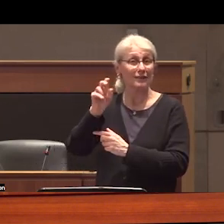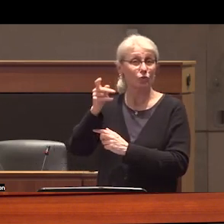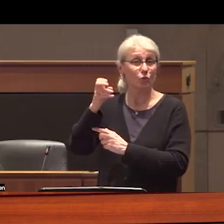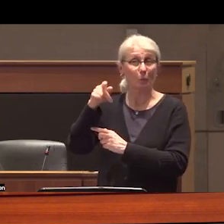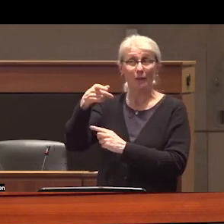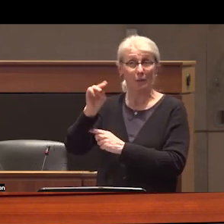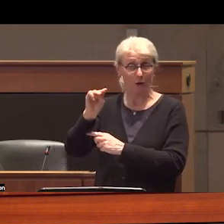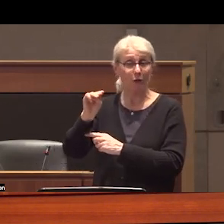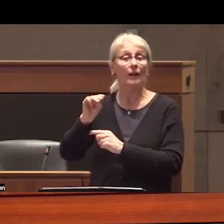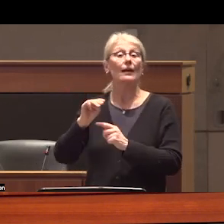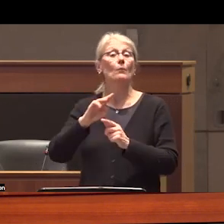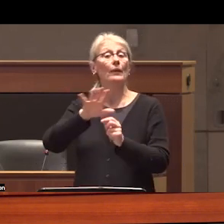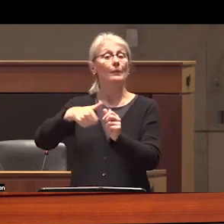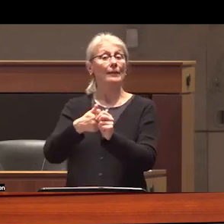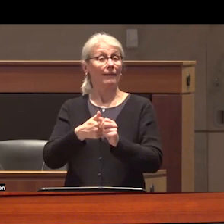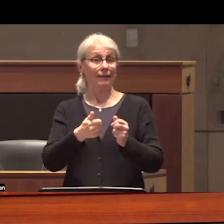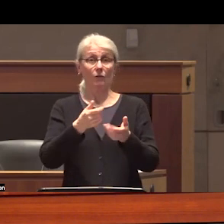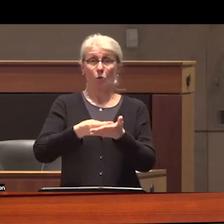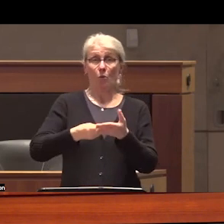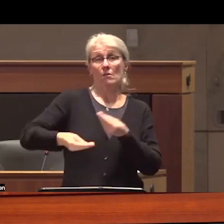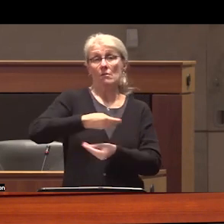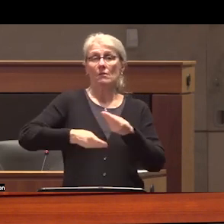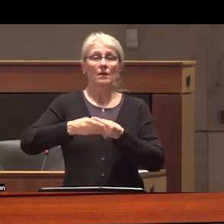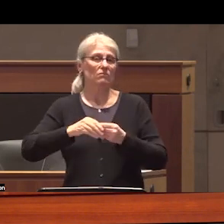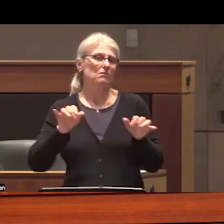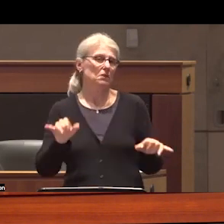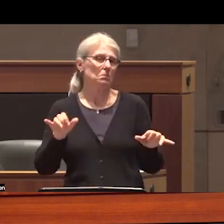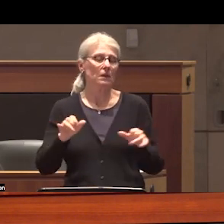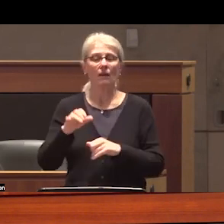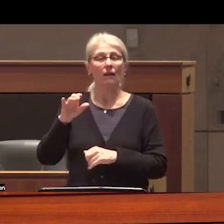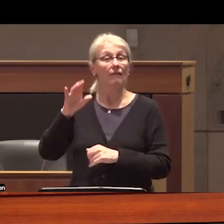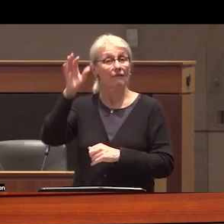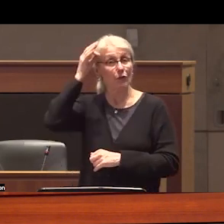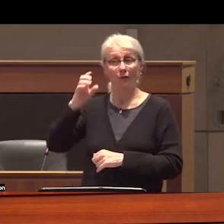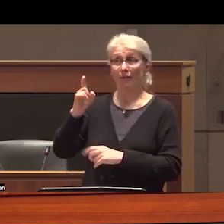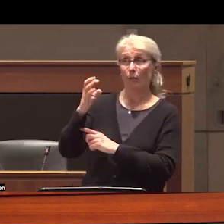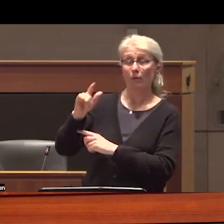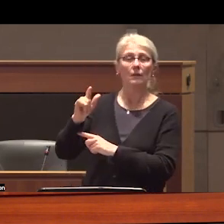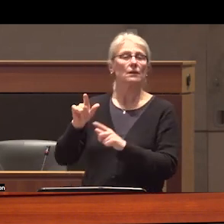self-interest underneath it did not the federal liberals continue to prioritize social Economic